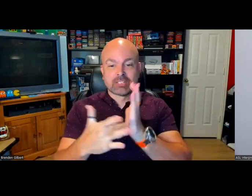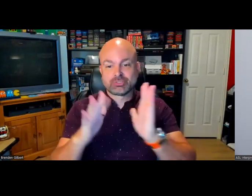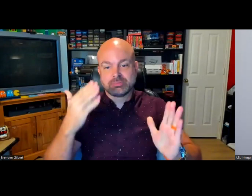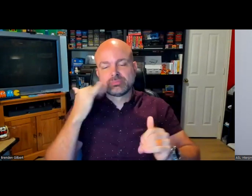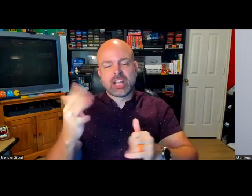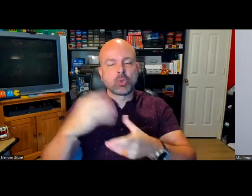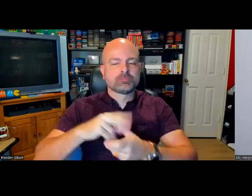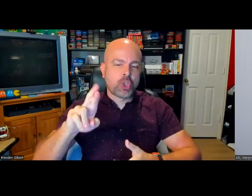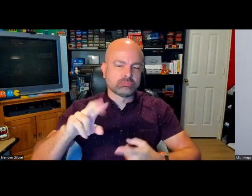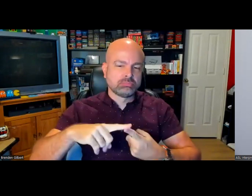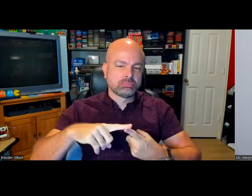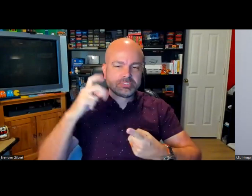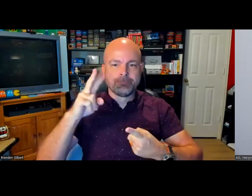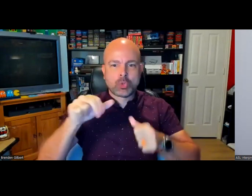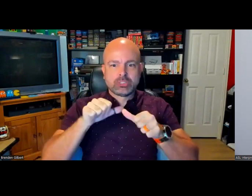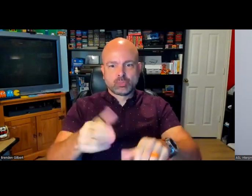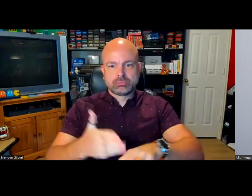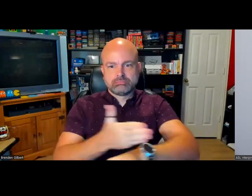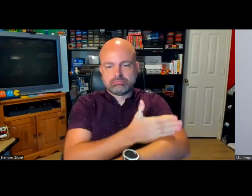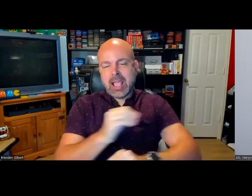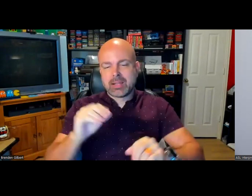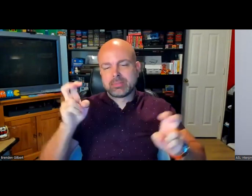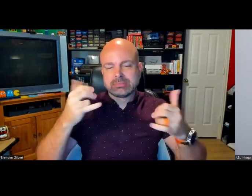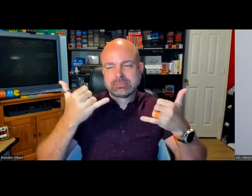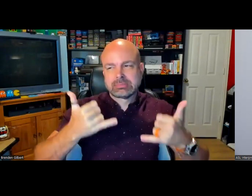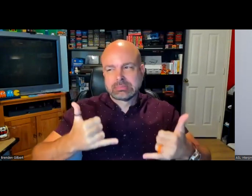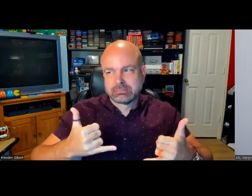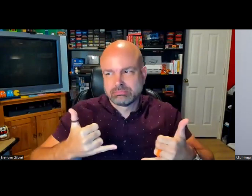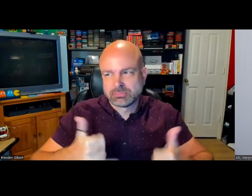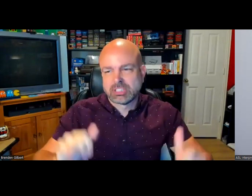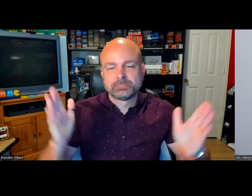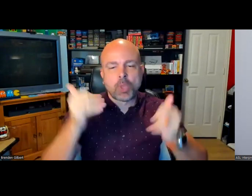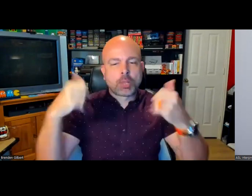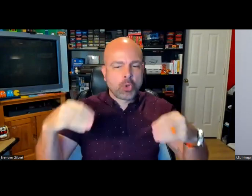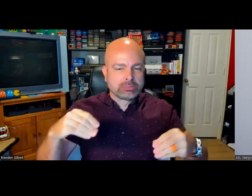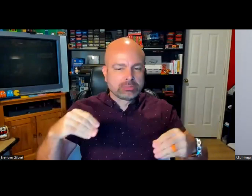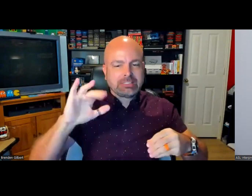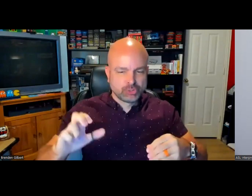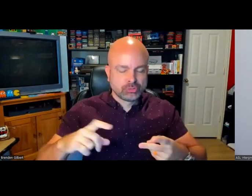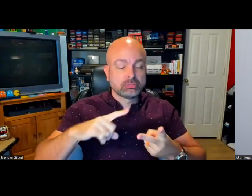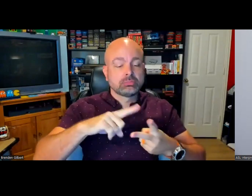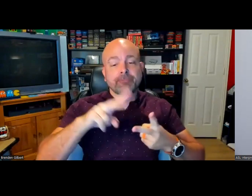aren't working today -- about emerging technologies, and that includes VR. It is on the rise and it will continue. It is